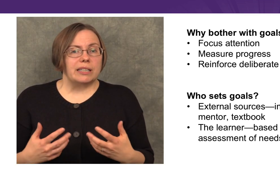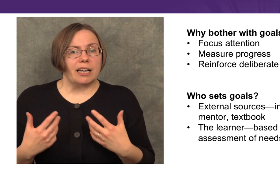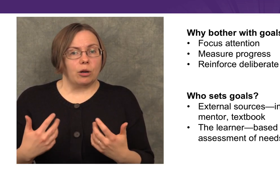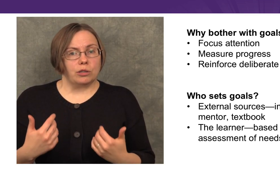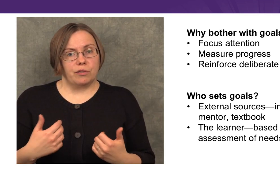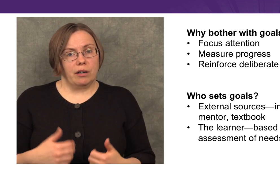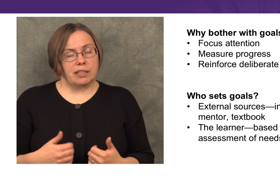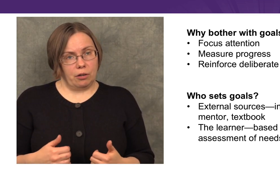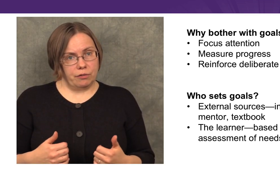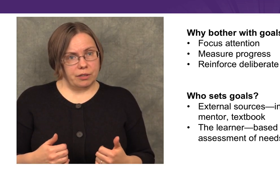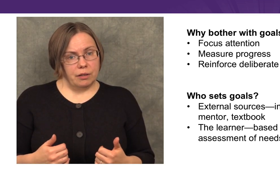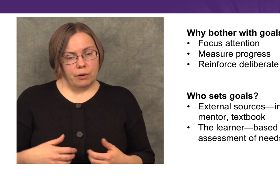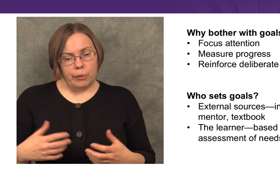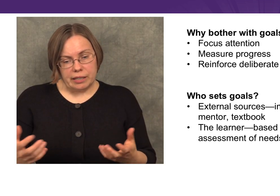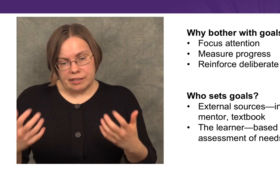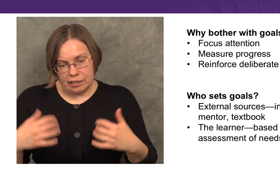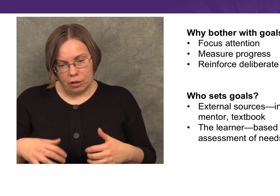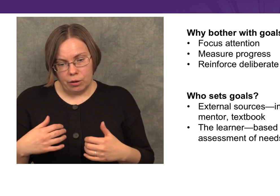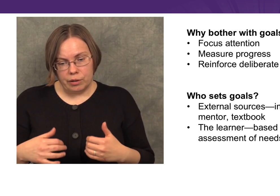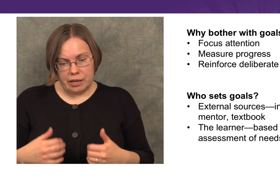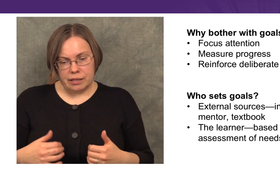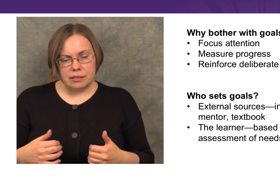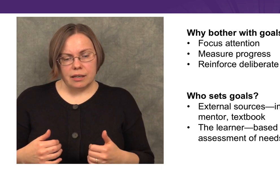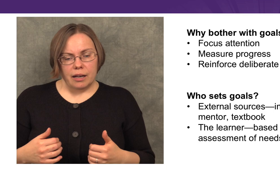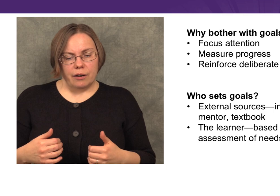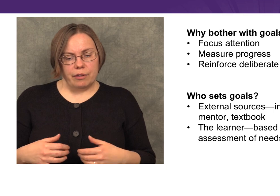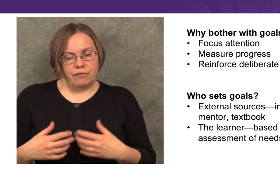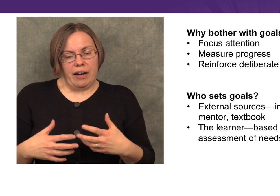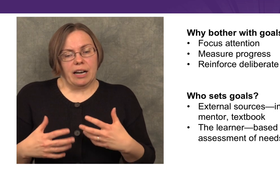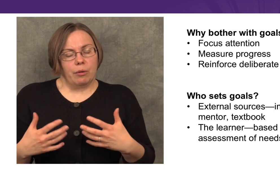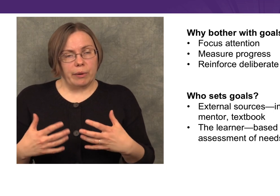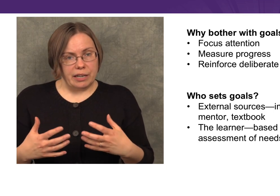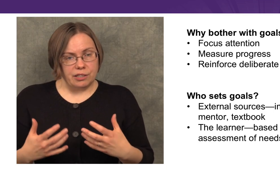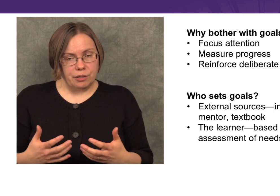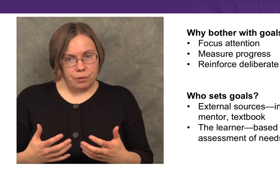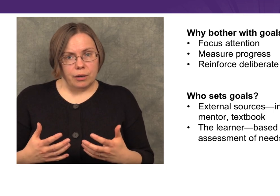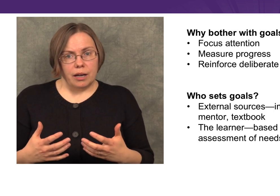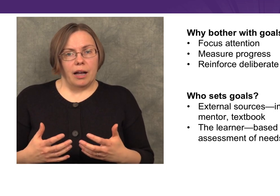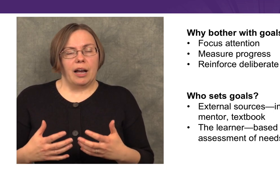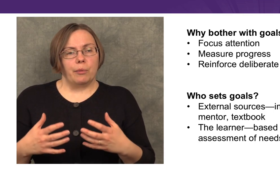we set goals for ourselves. We assess our own needs, we find out what we need to do,